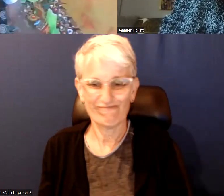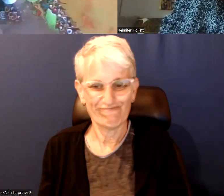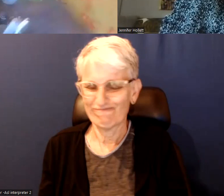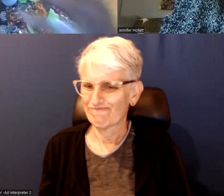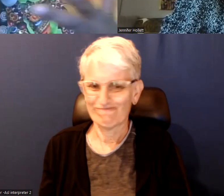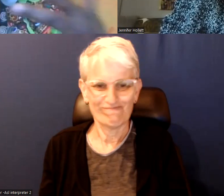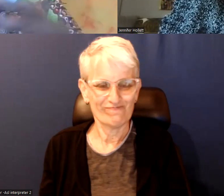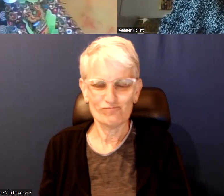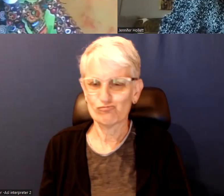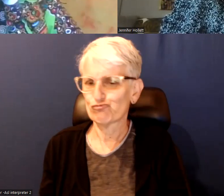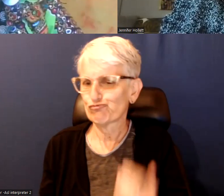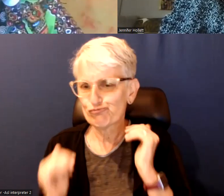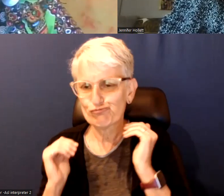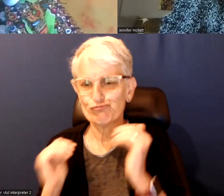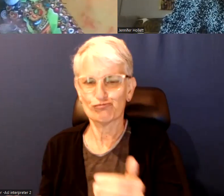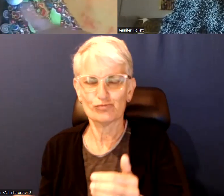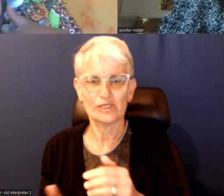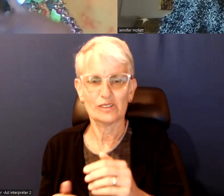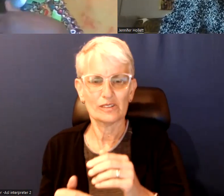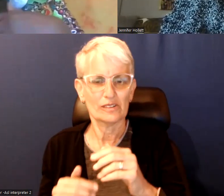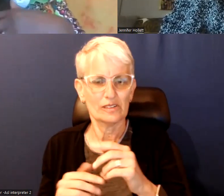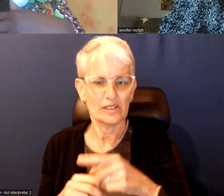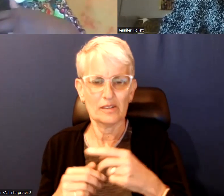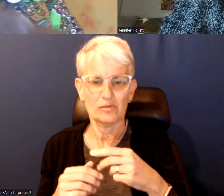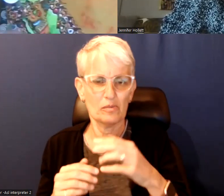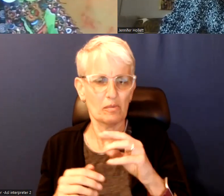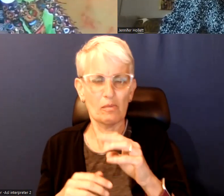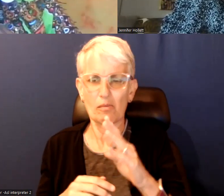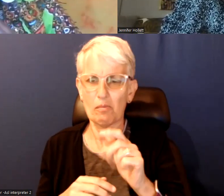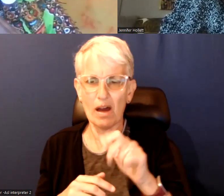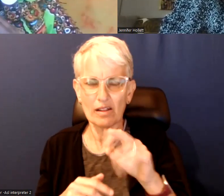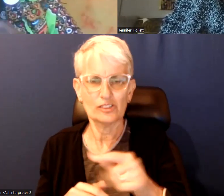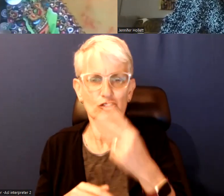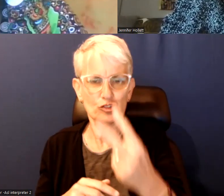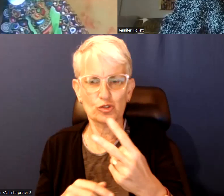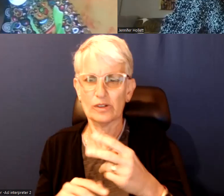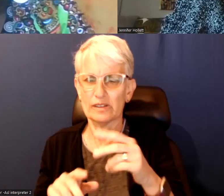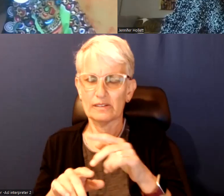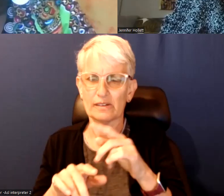They went ahead and pushed through ran about two things went at the same time and they